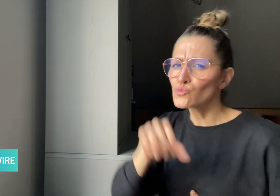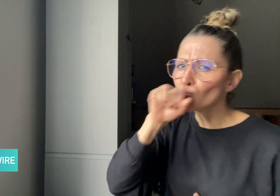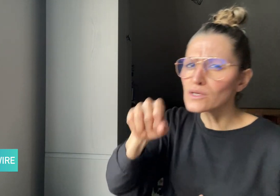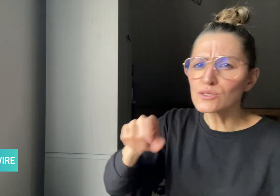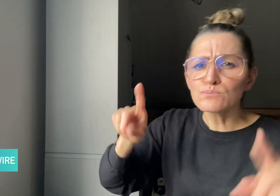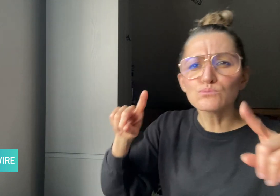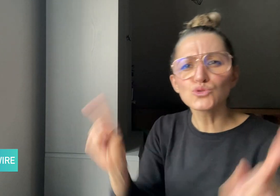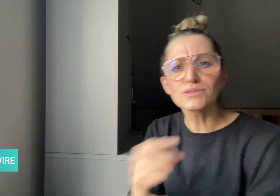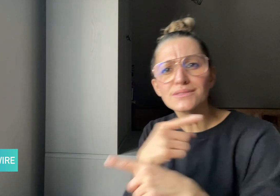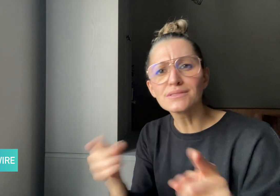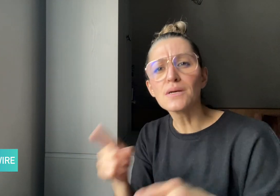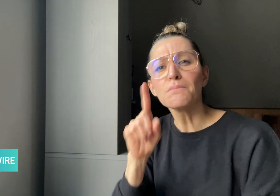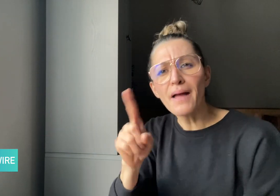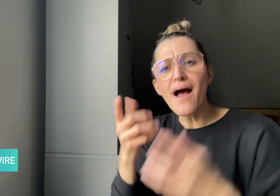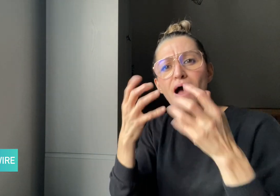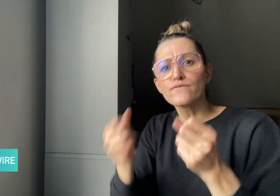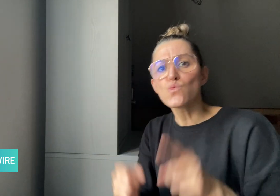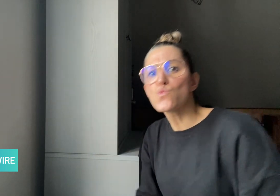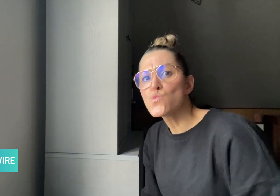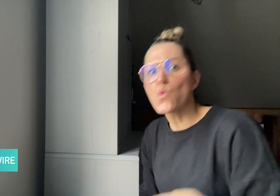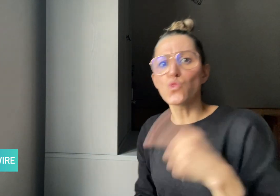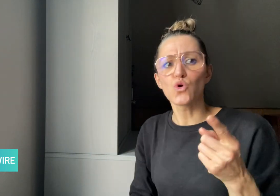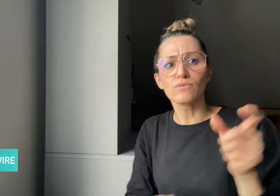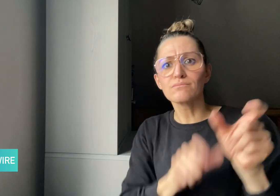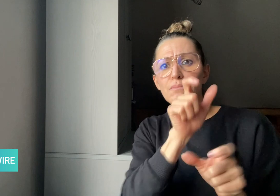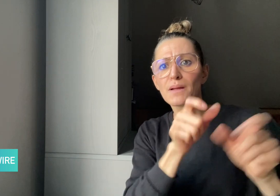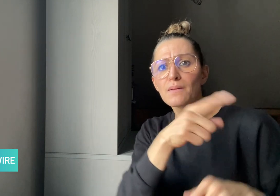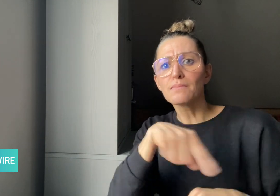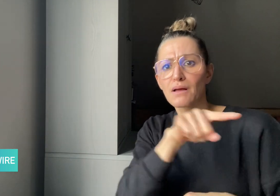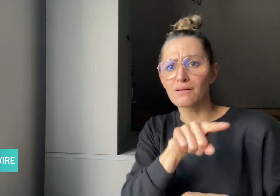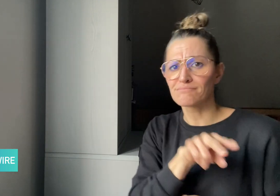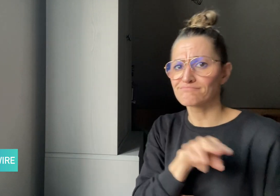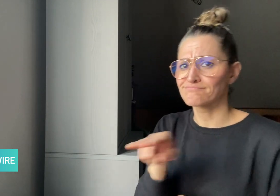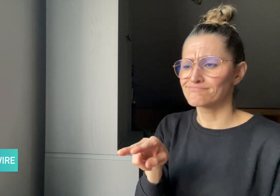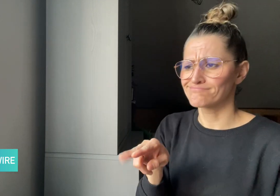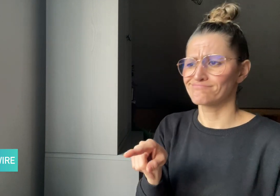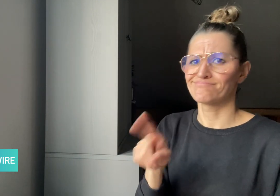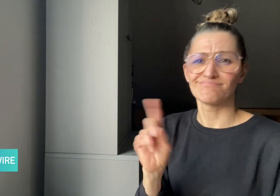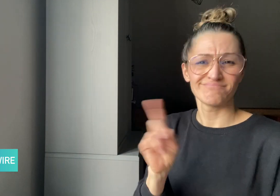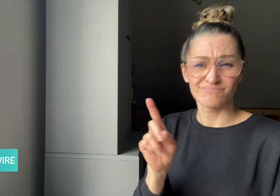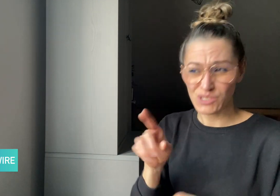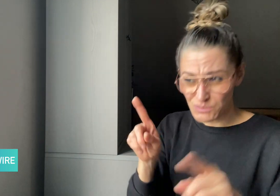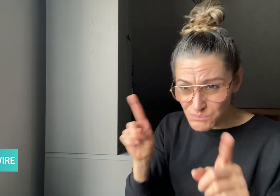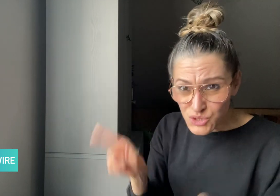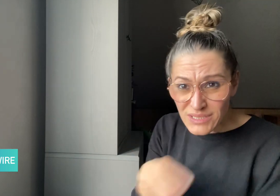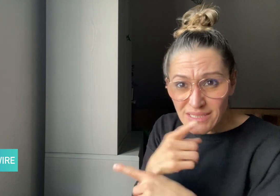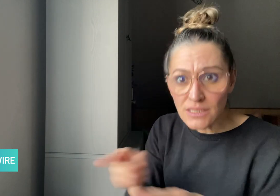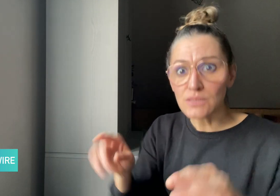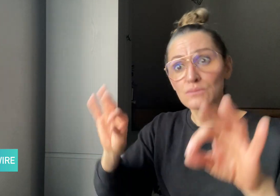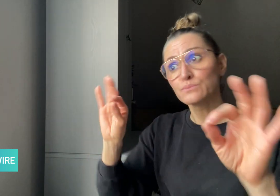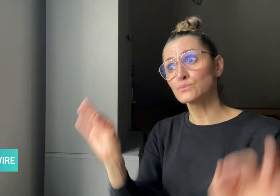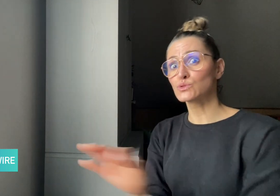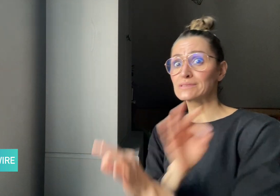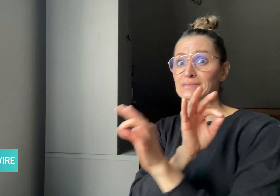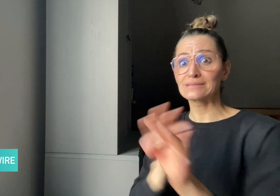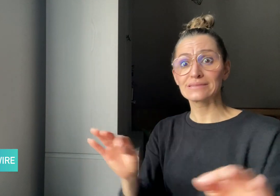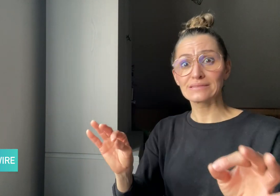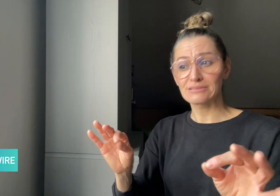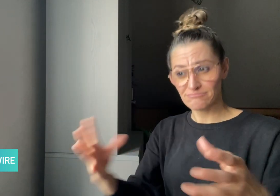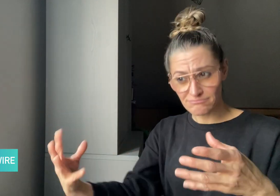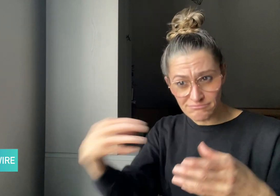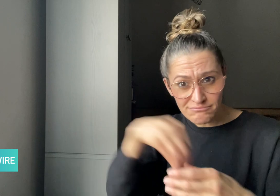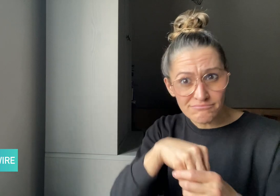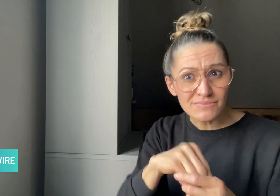but there are many others that think that music has no place